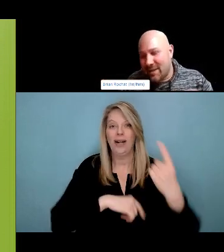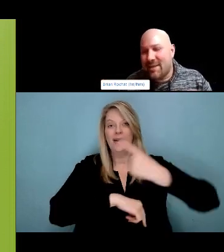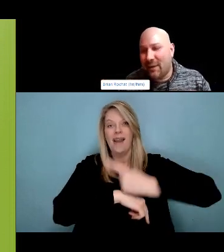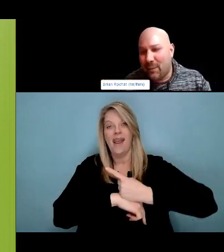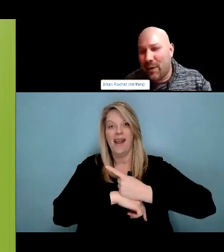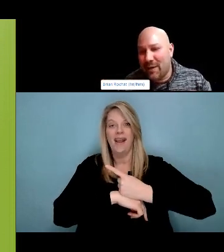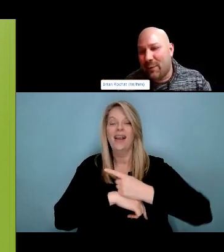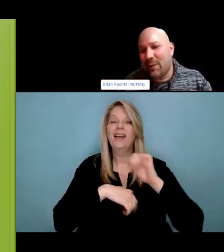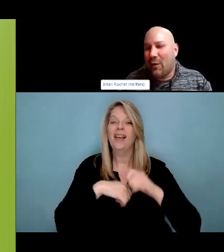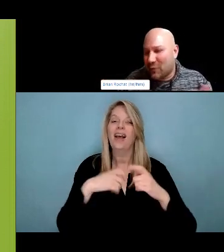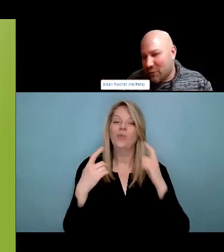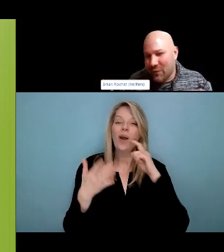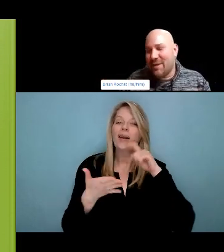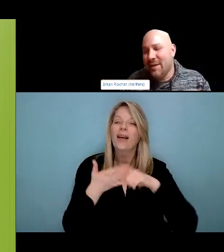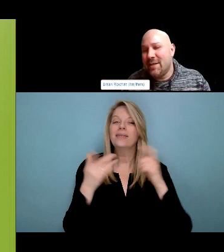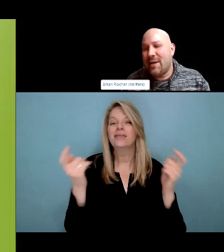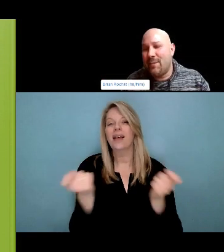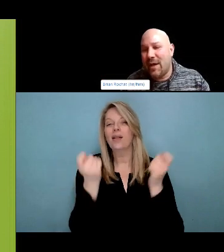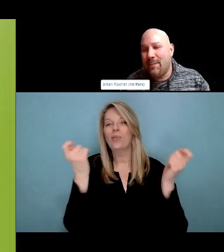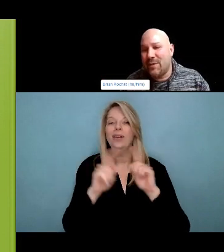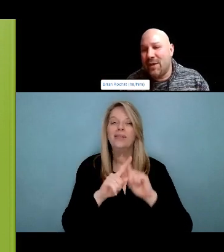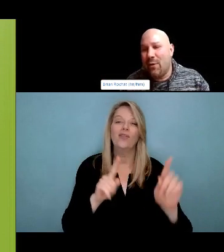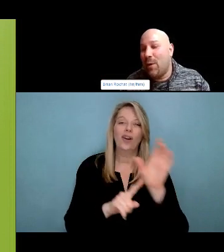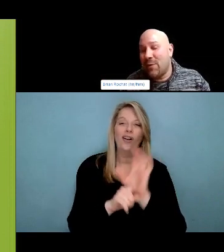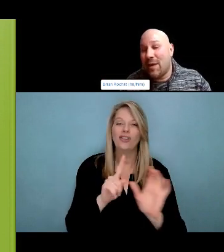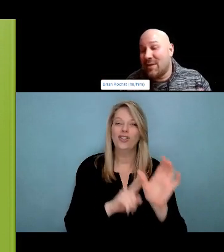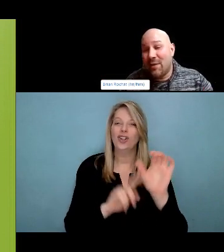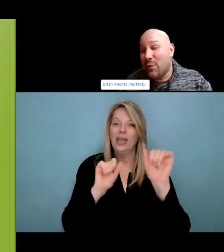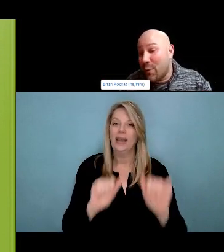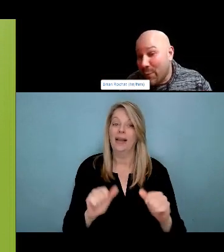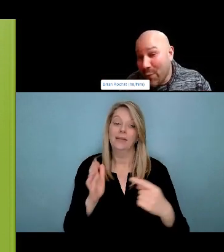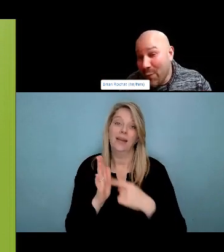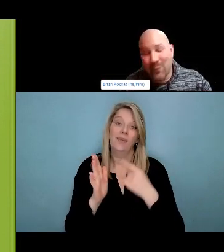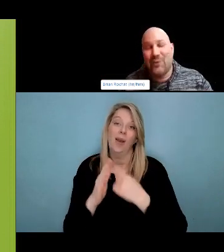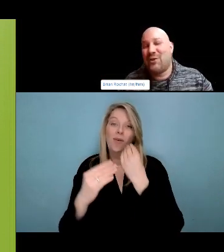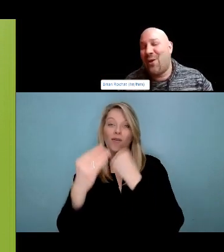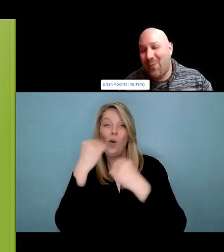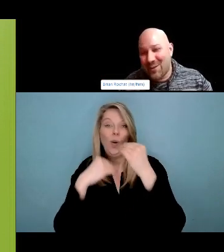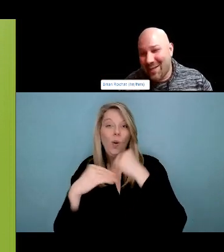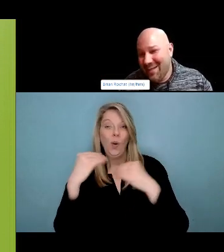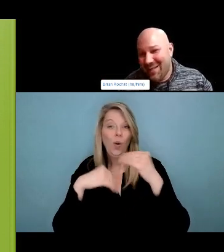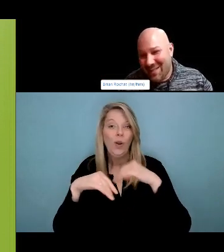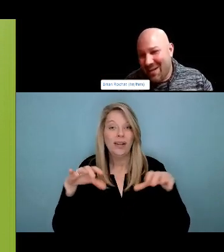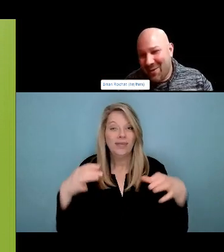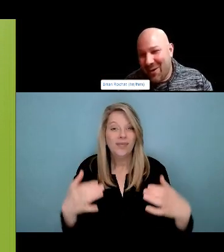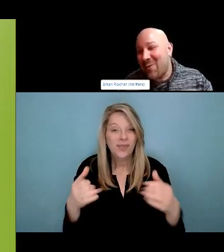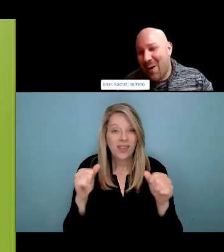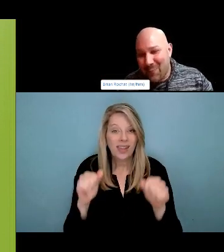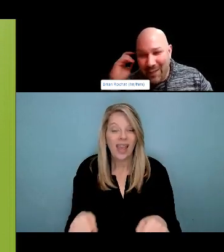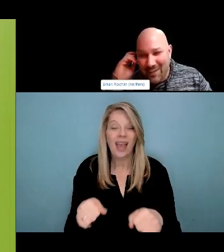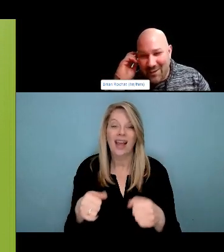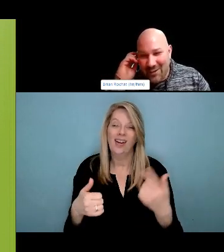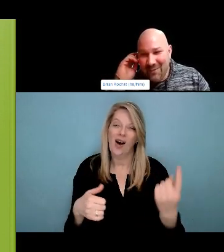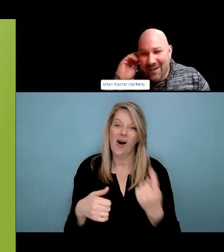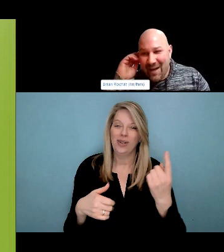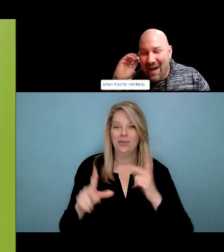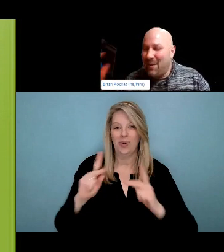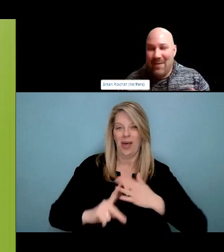all of that work with Corporate Shell and met with Corporate Shell and got approval.